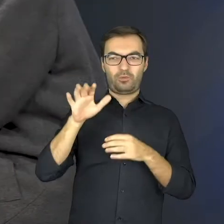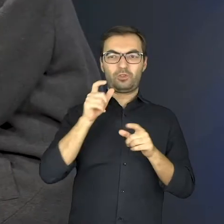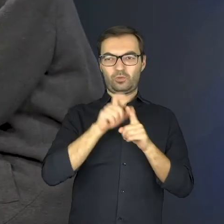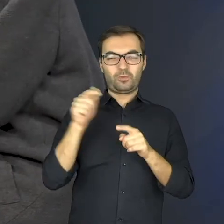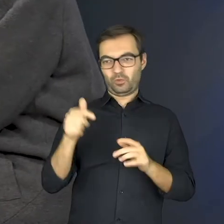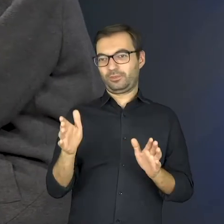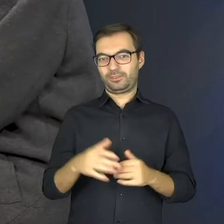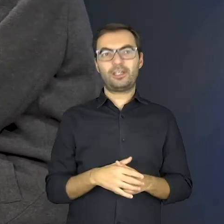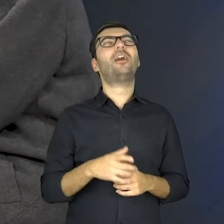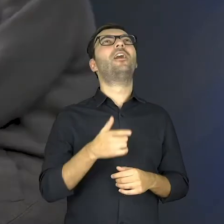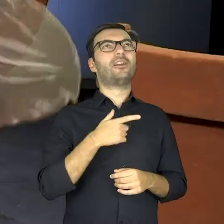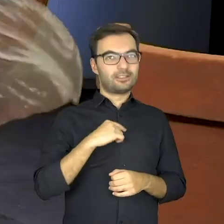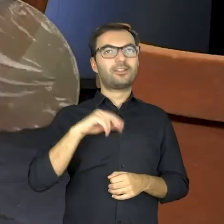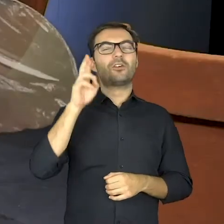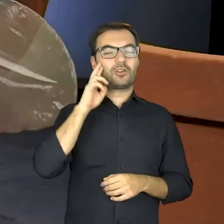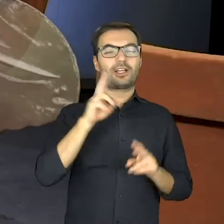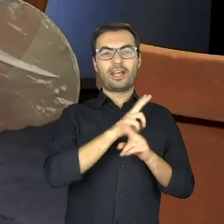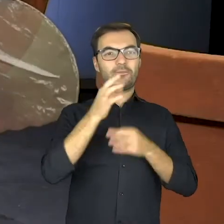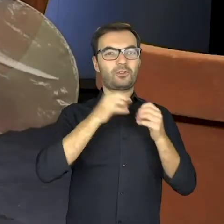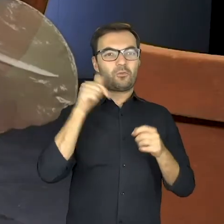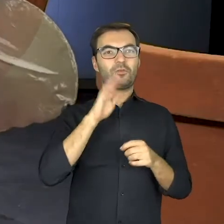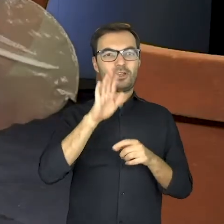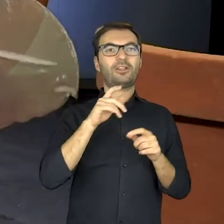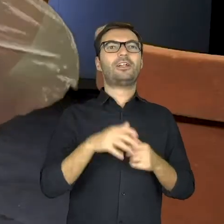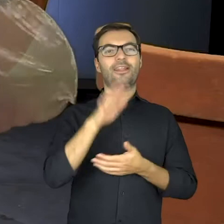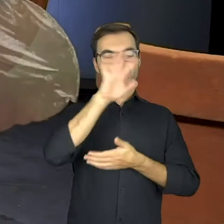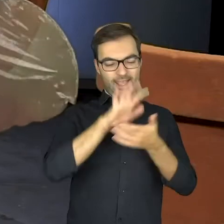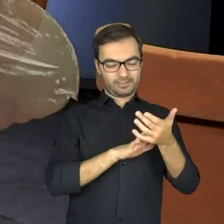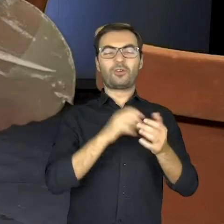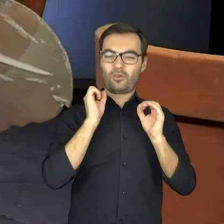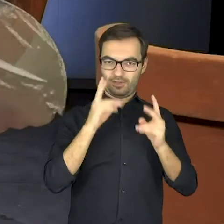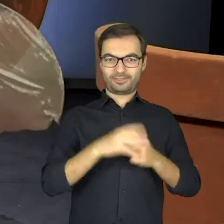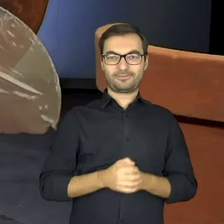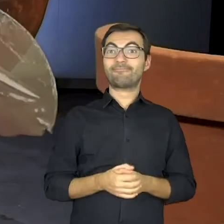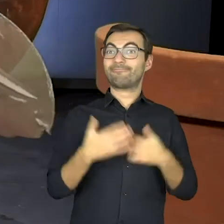Do you get it? Yes, yes. Now I’ve got it. Every song must have lyrics. Ha, ha! Exactly!